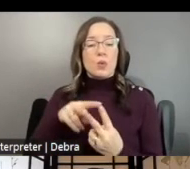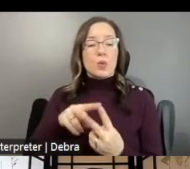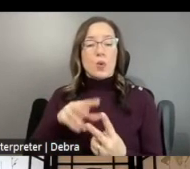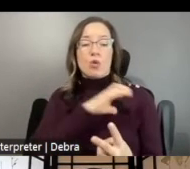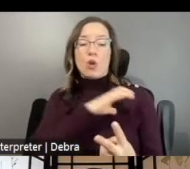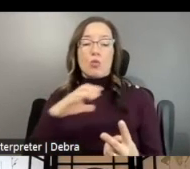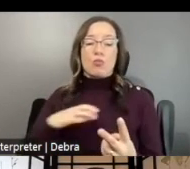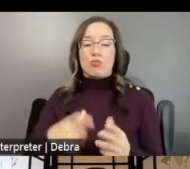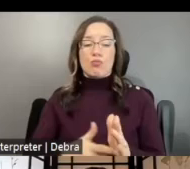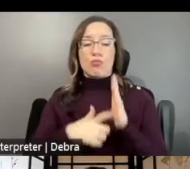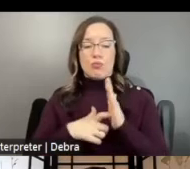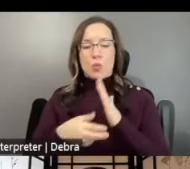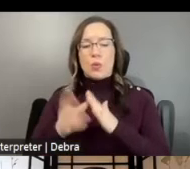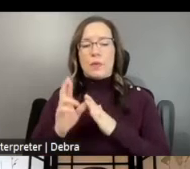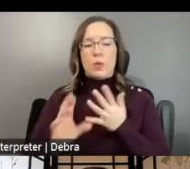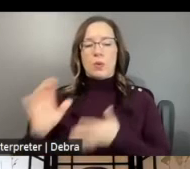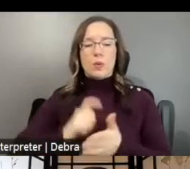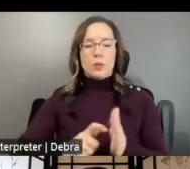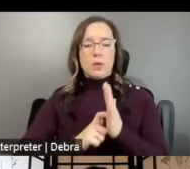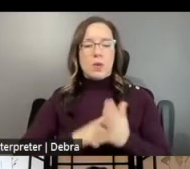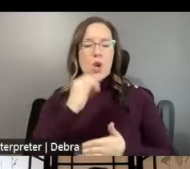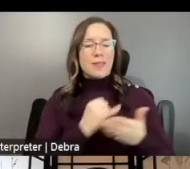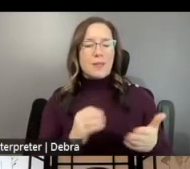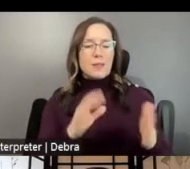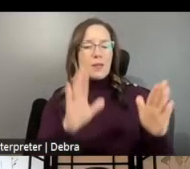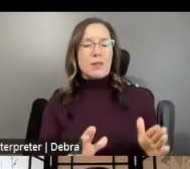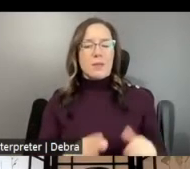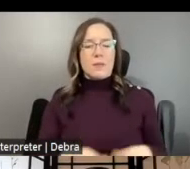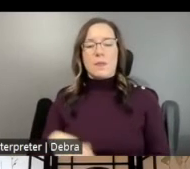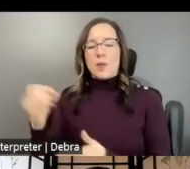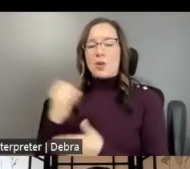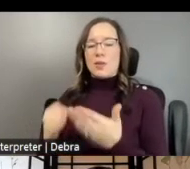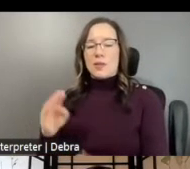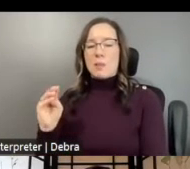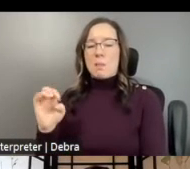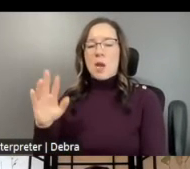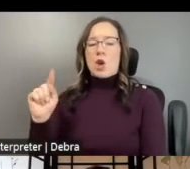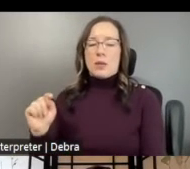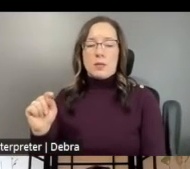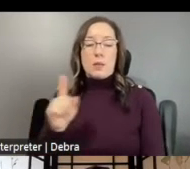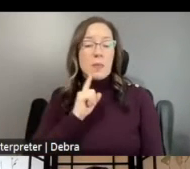REVIEW CRITERIA - ARTISTIC EXCELLENCE AND ARTISTIC MERIT. BE SURE TO REVIEW THESE